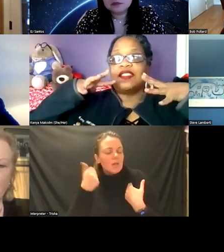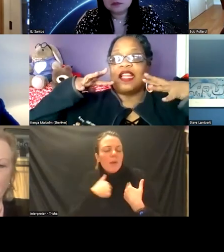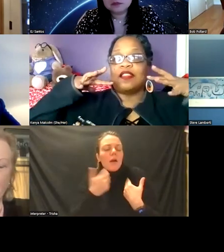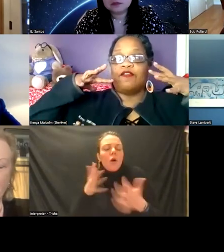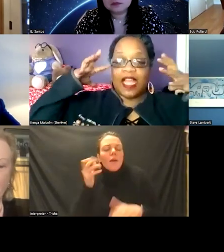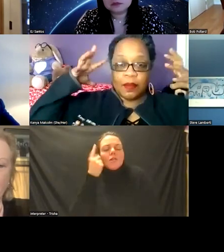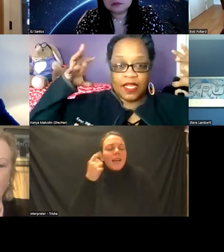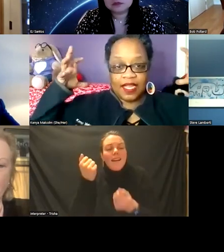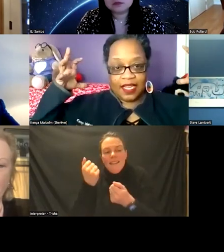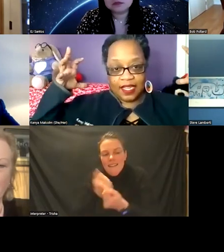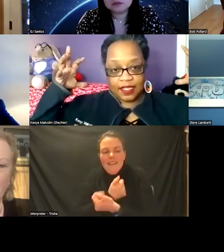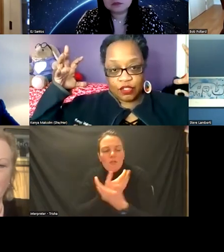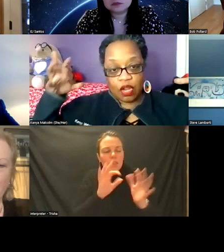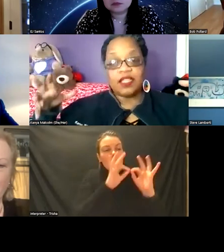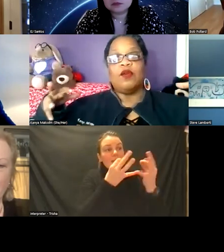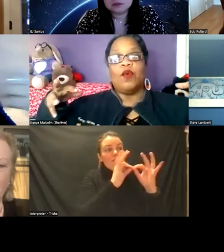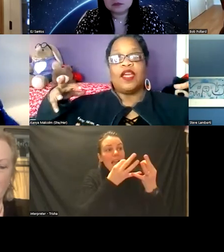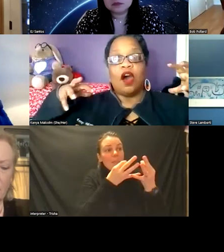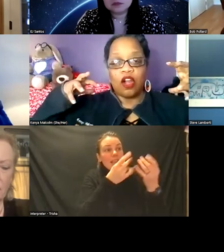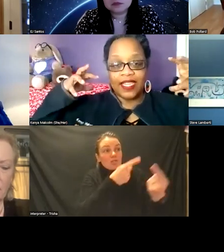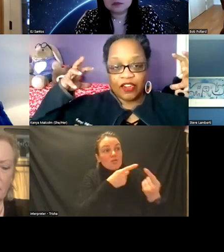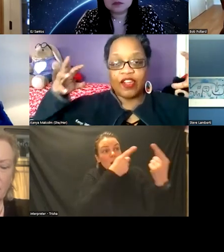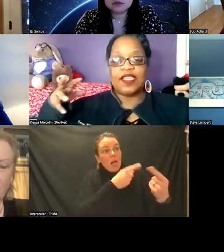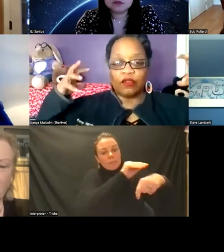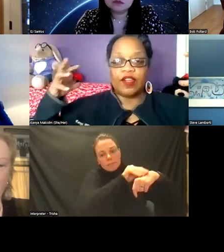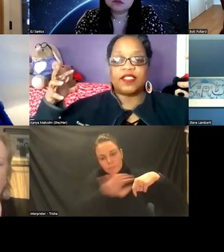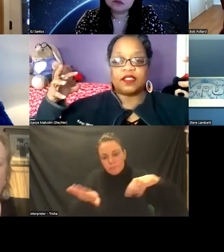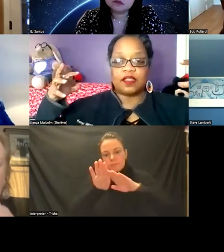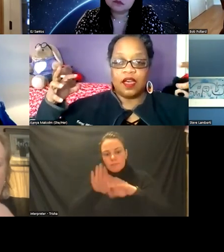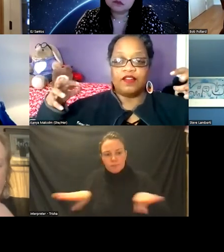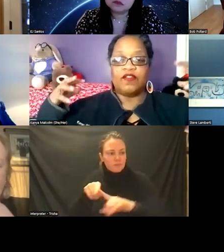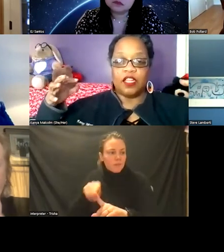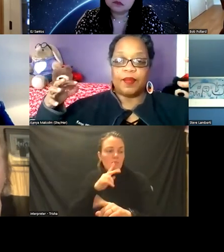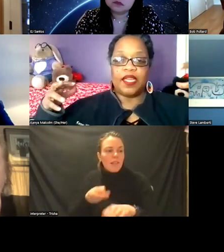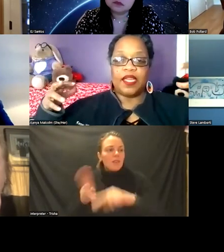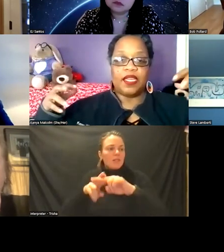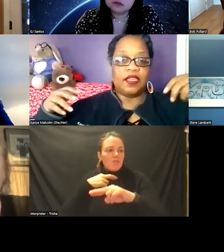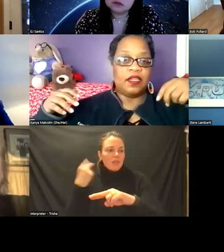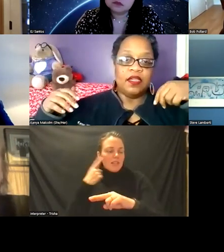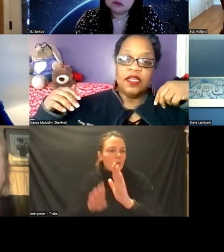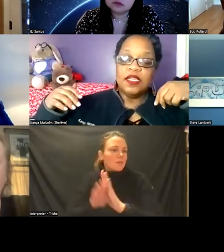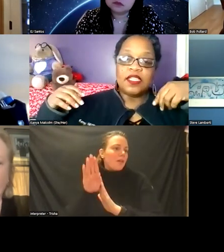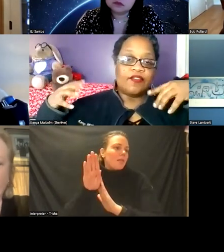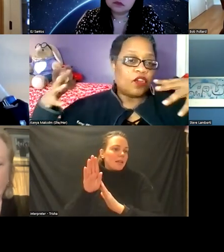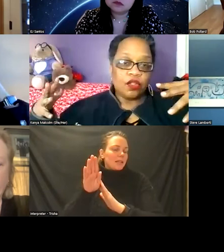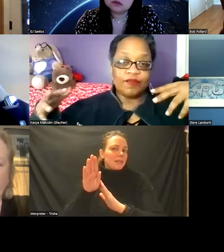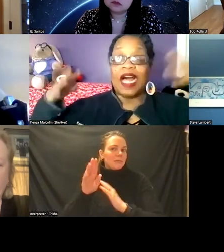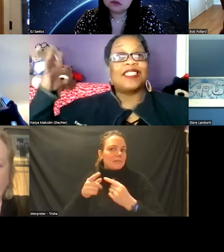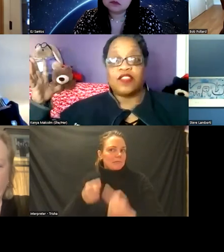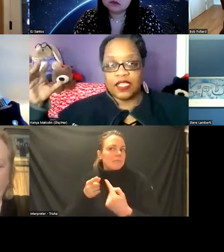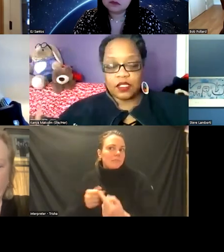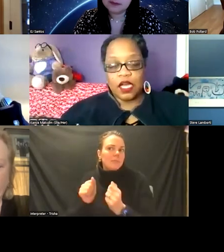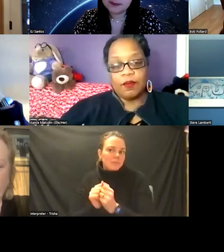that the family is struggling with are increasing the risks of developing difficult lots of things